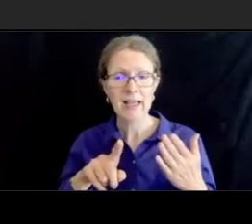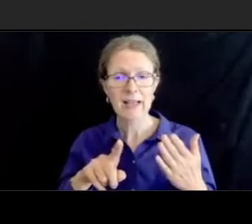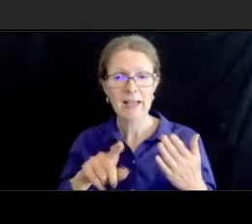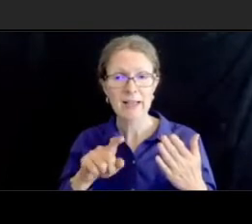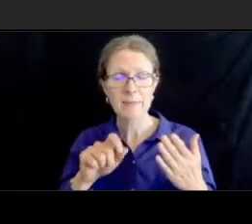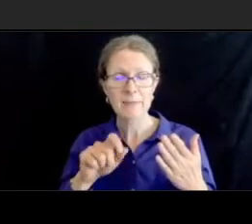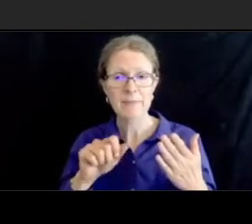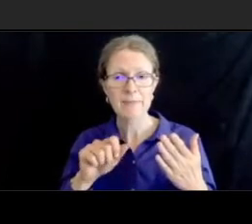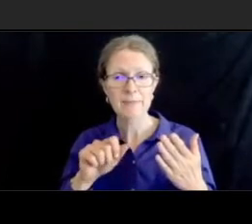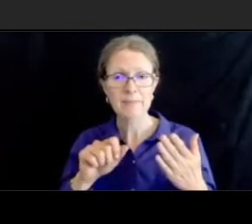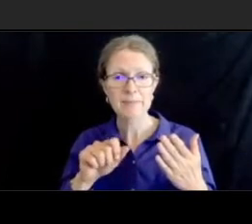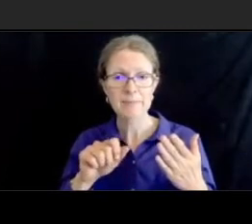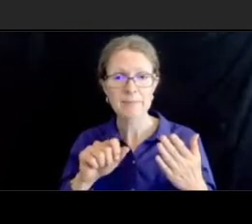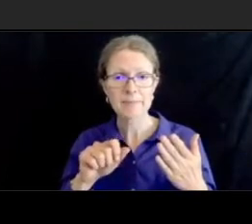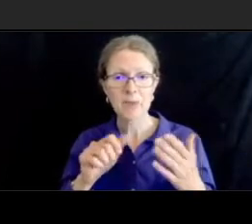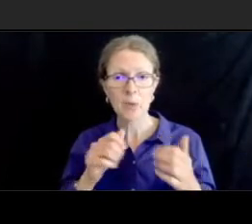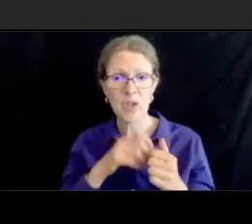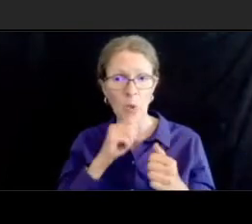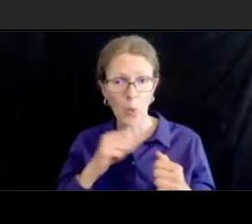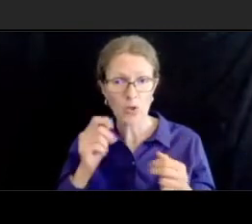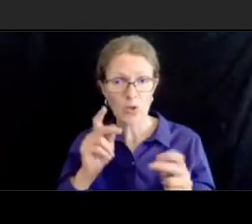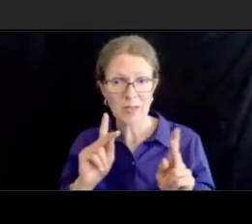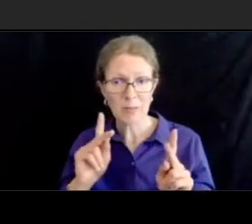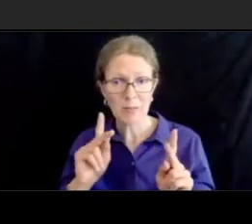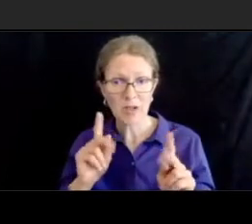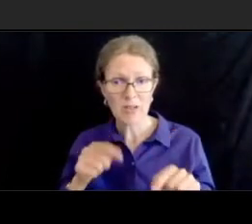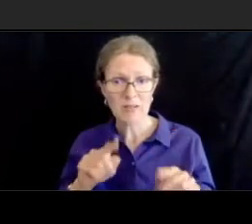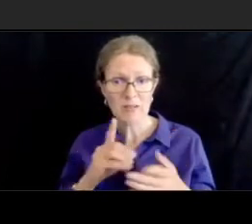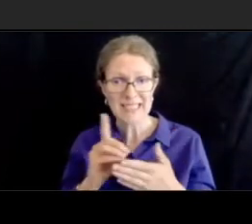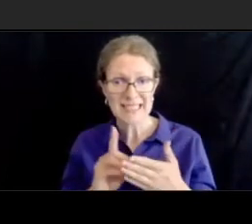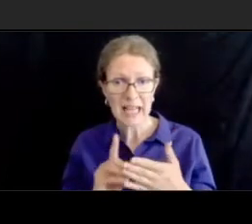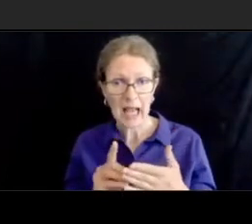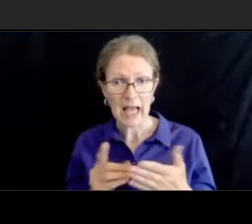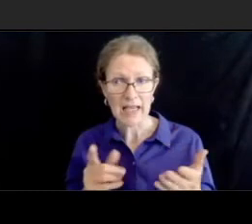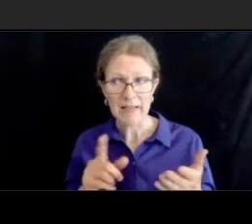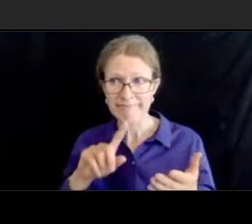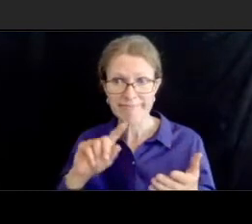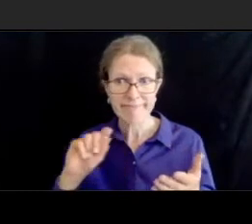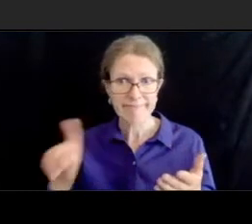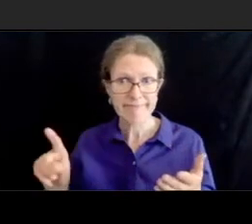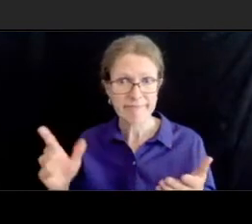is there any reason is there anything at this point that could stop this project but i'm very